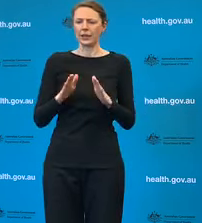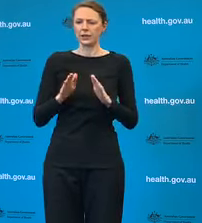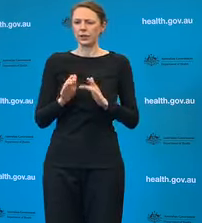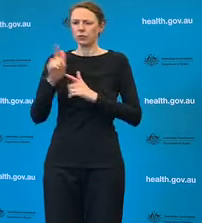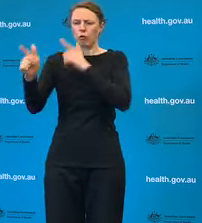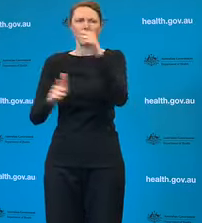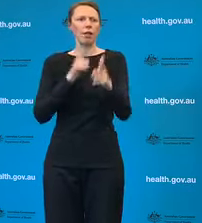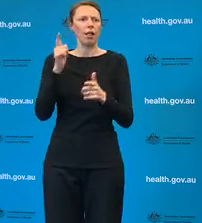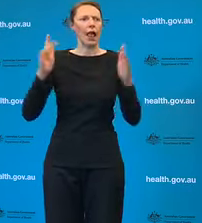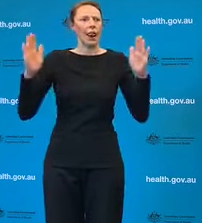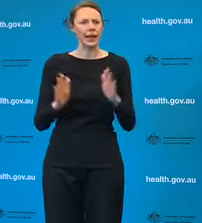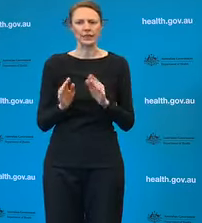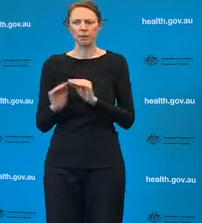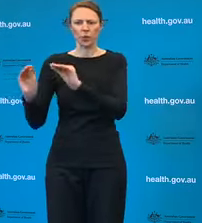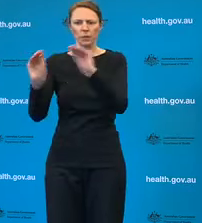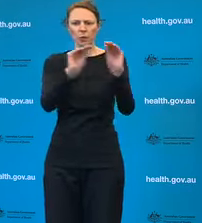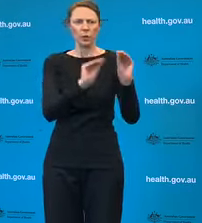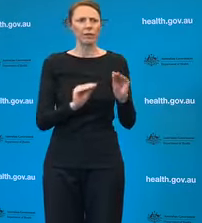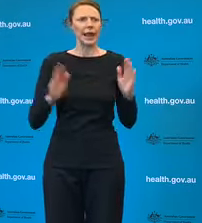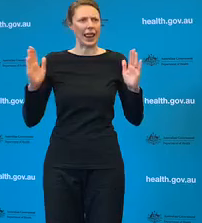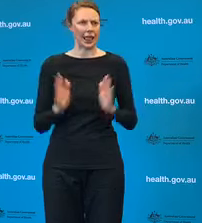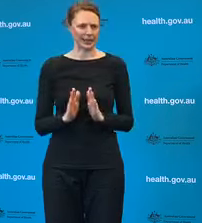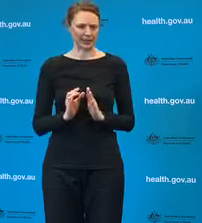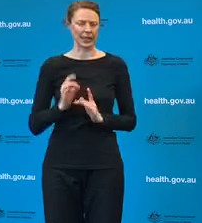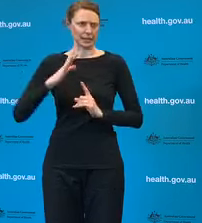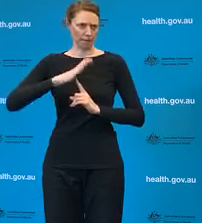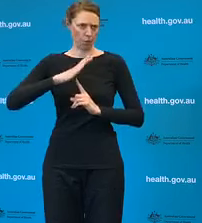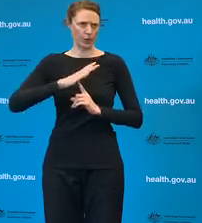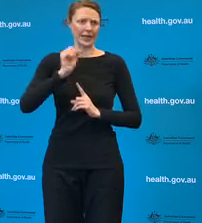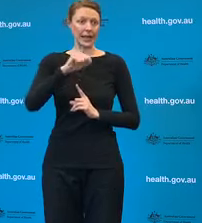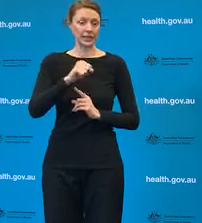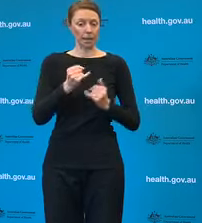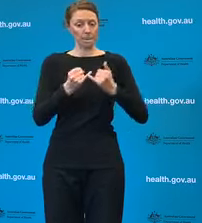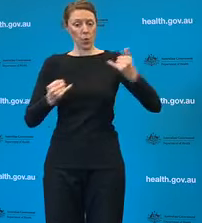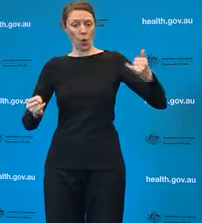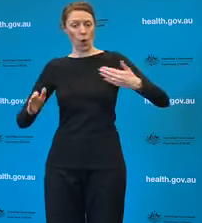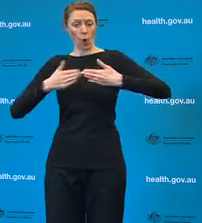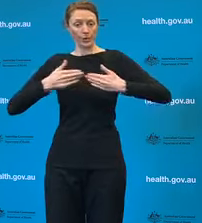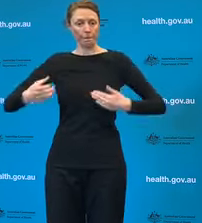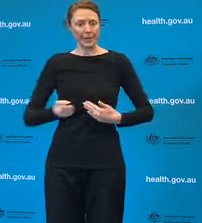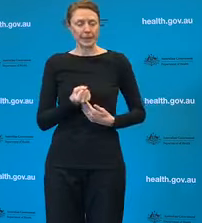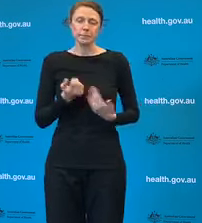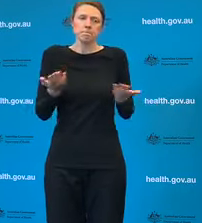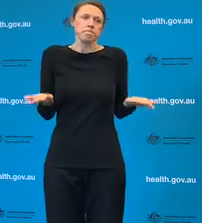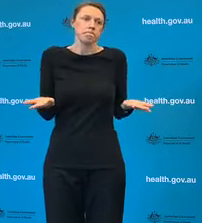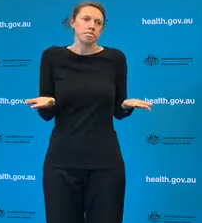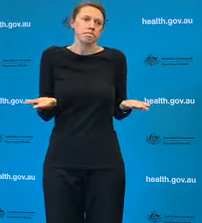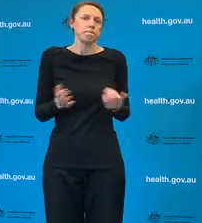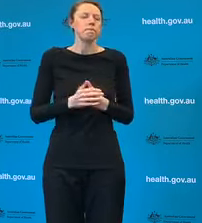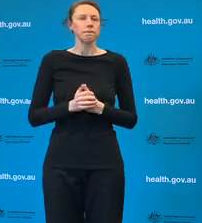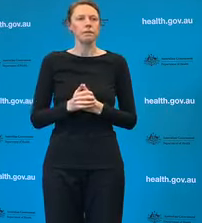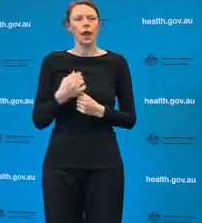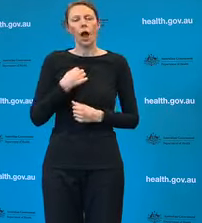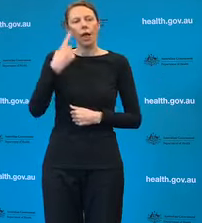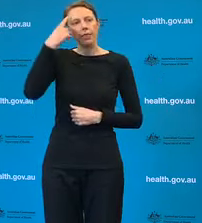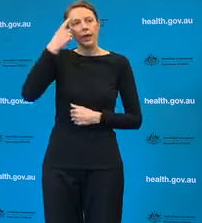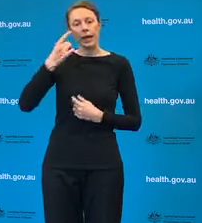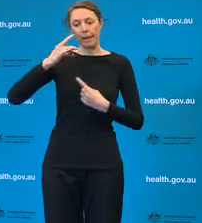Chief Health Officers. I think one of the positive things we've seen in recent weeks is where border closures have impacted